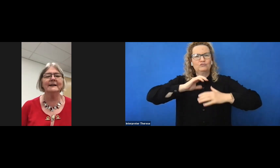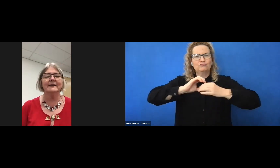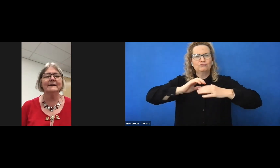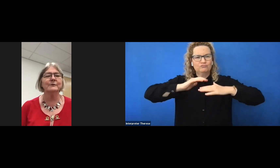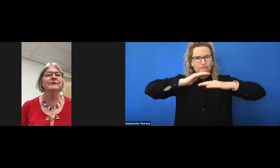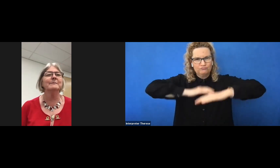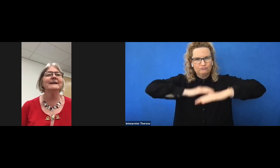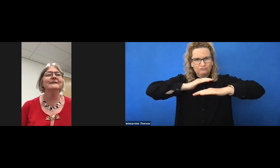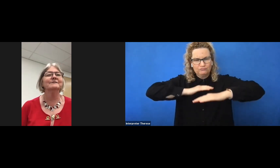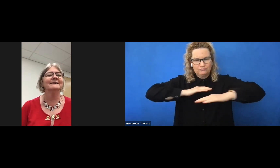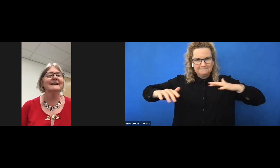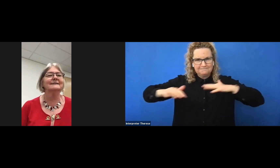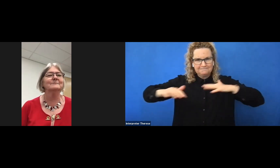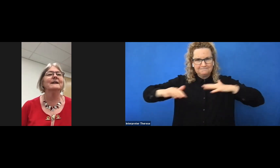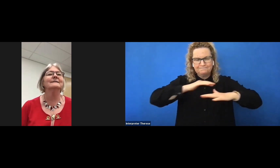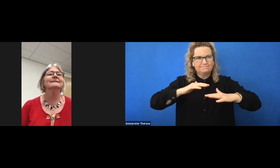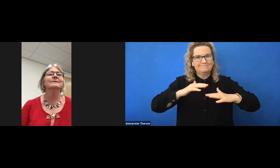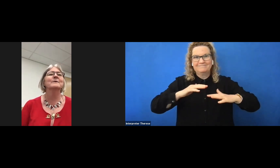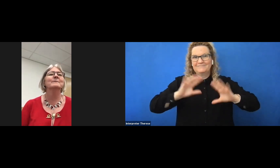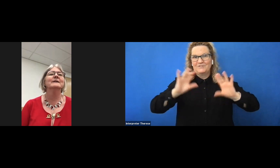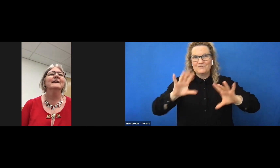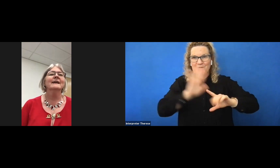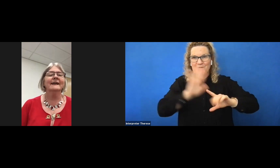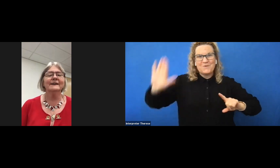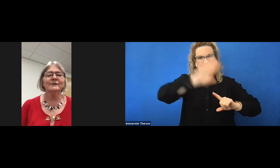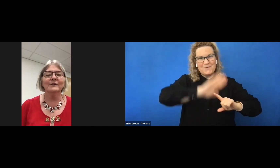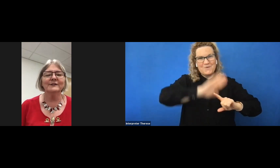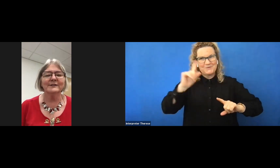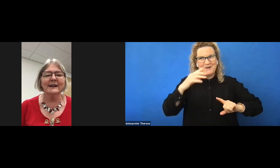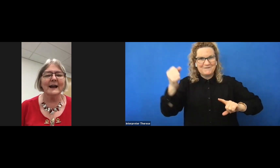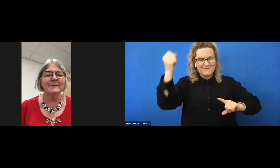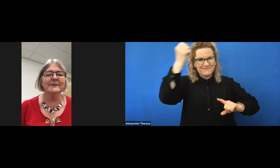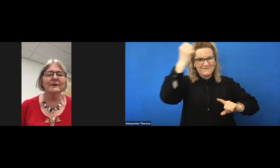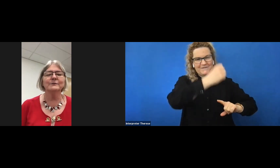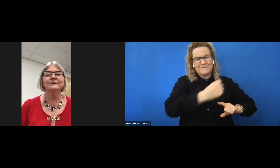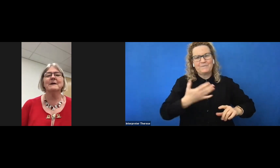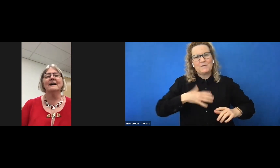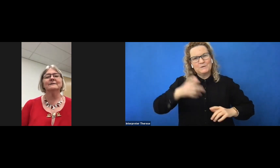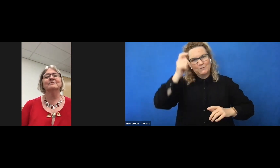and we're in many different States and places at the moment, and acknowledge their Elders past,